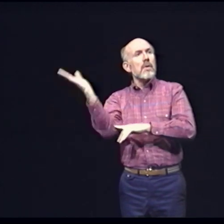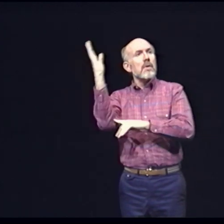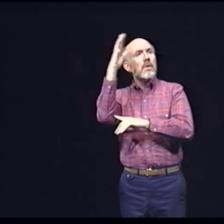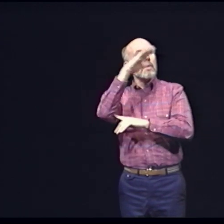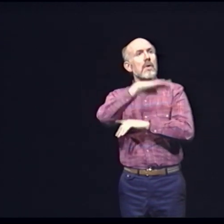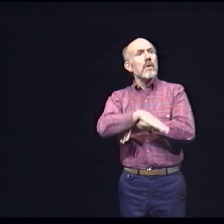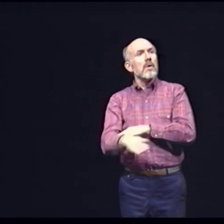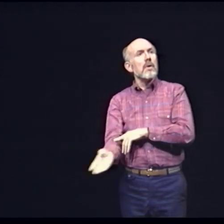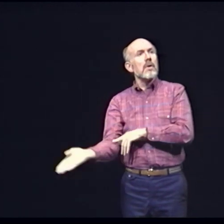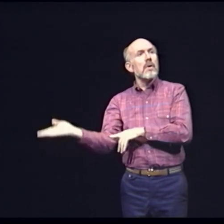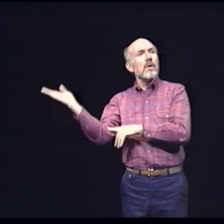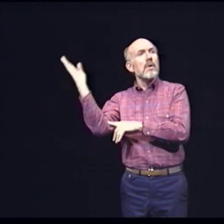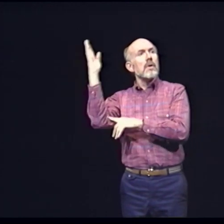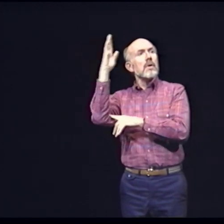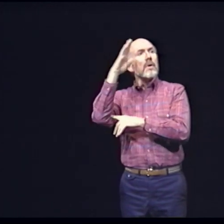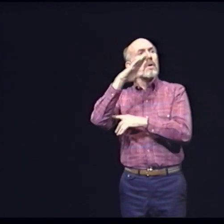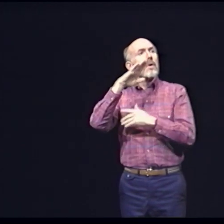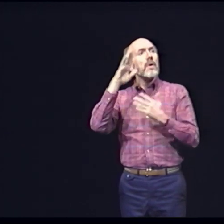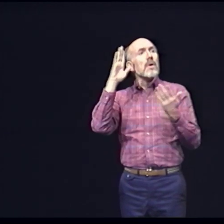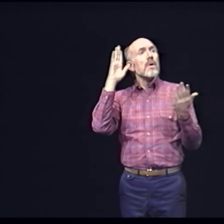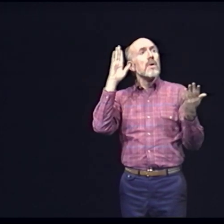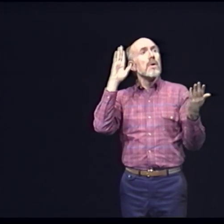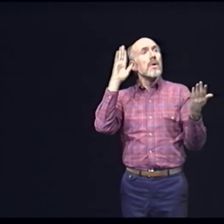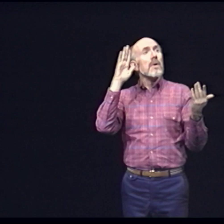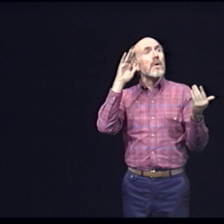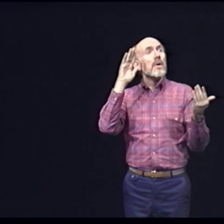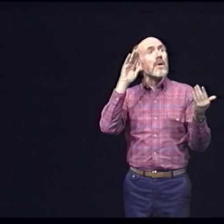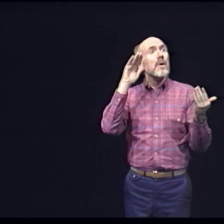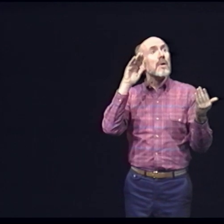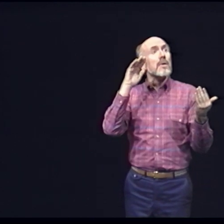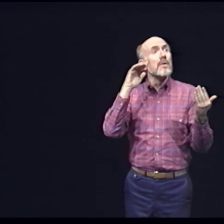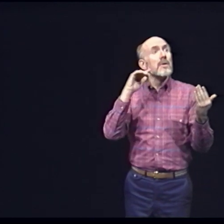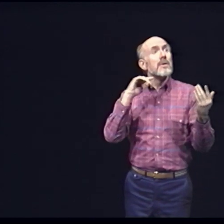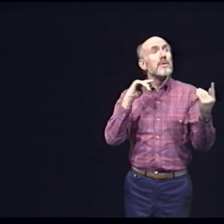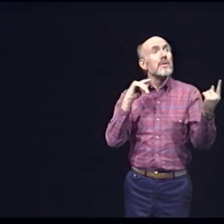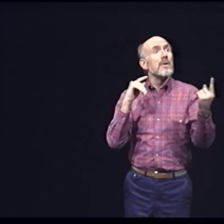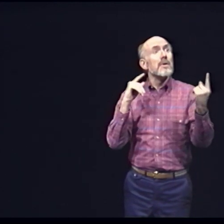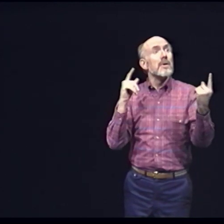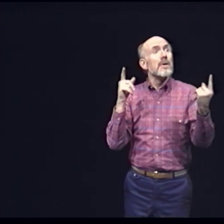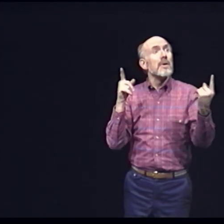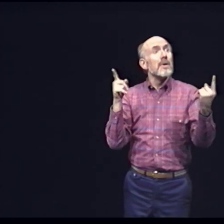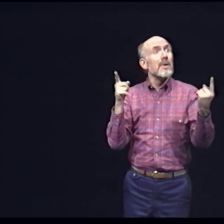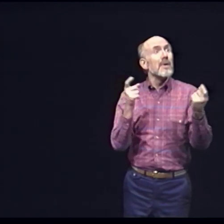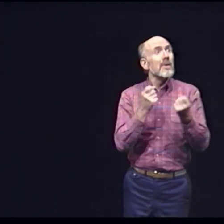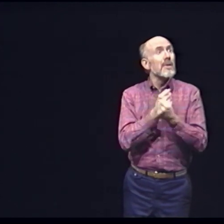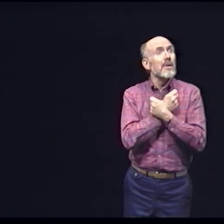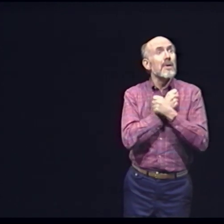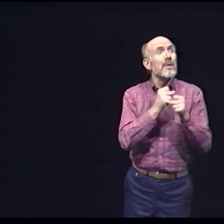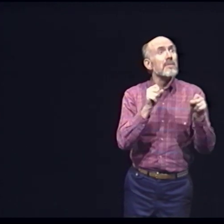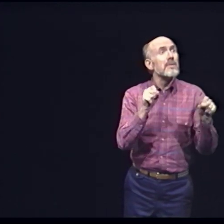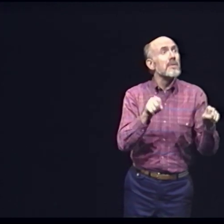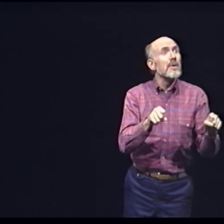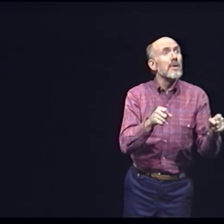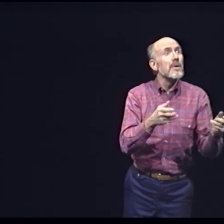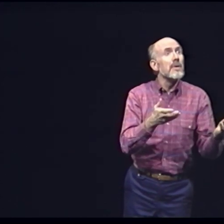All day, all day Hoping... for somebody They could love